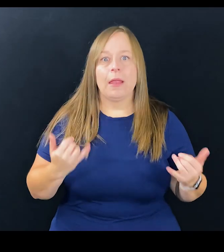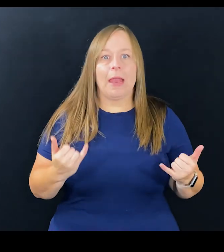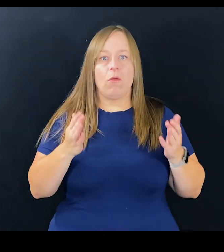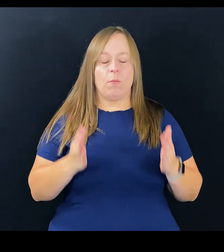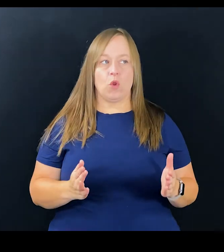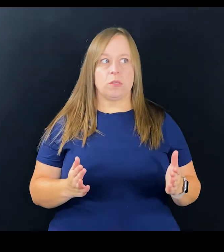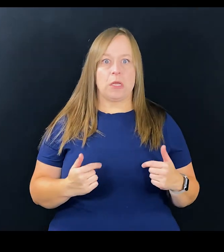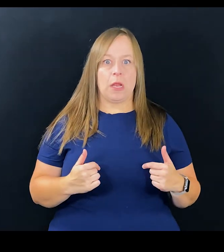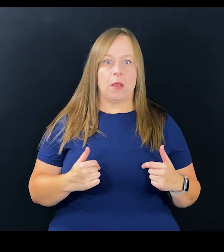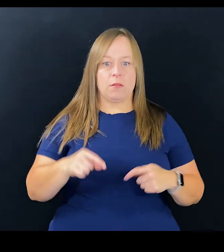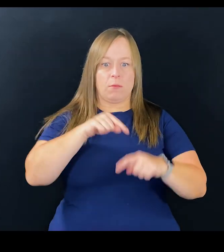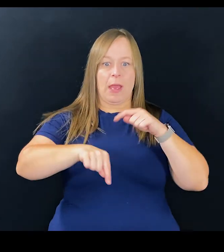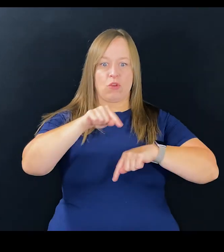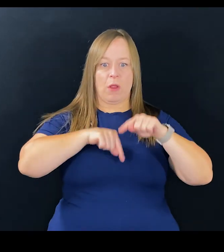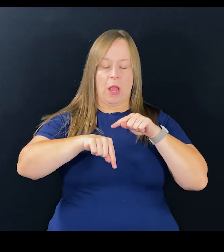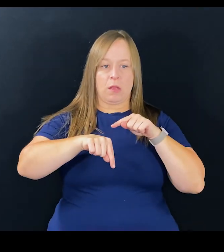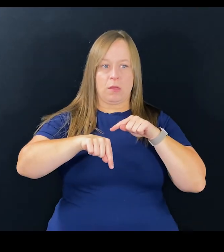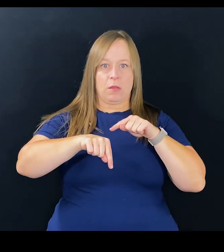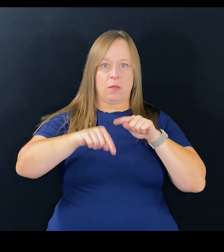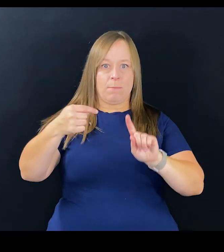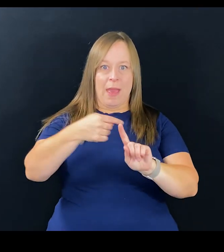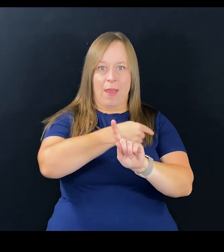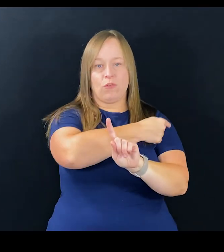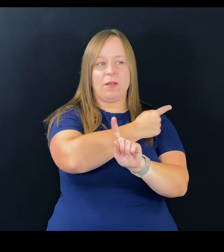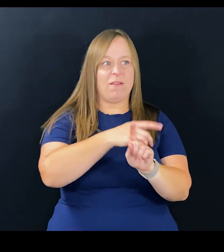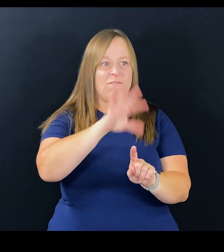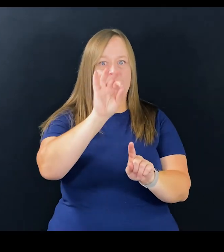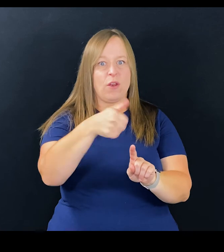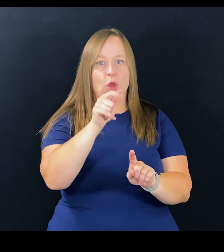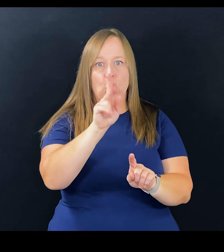So the person now has to backtrack down the street